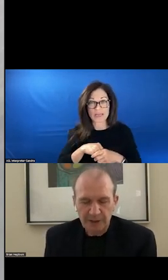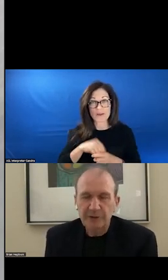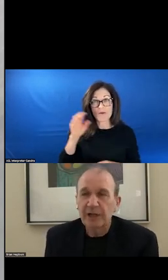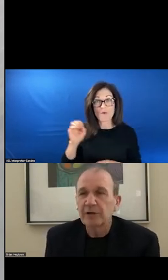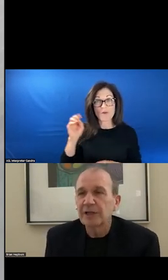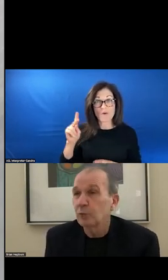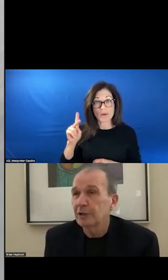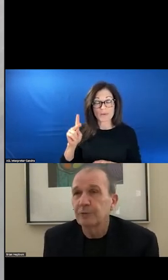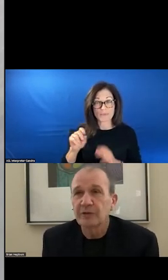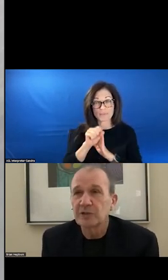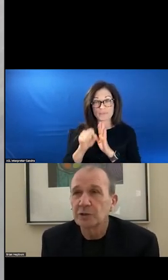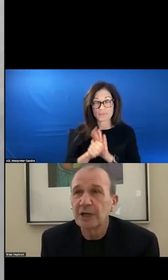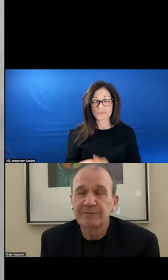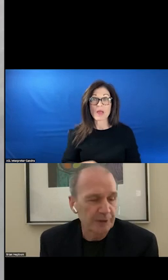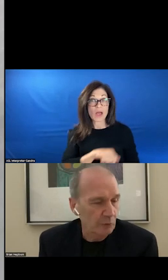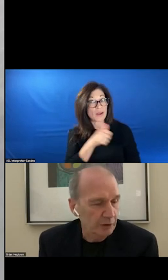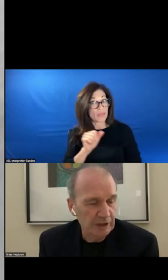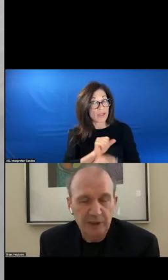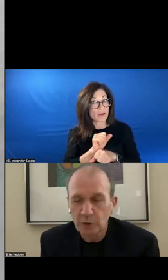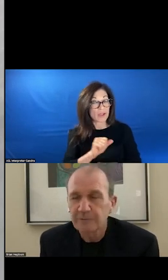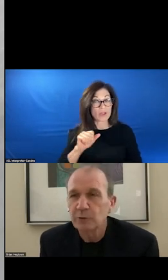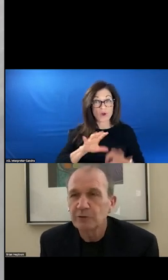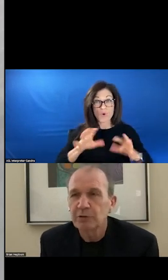THE BEHAVIORAL EXPERTS. WORK FORCE.